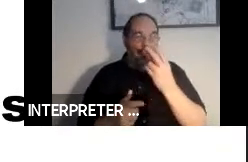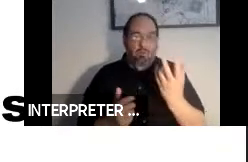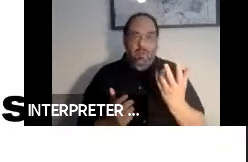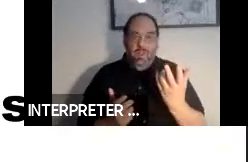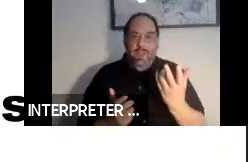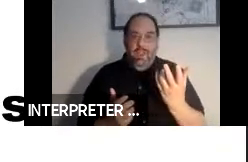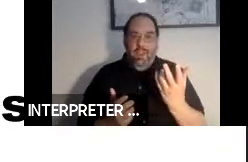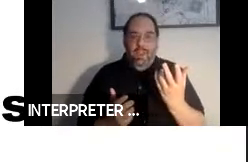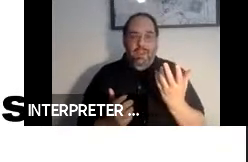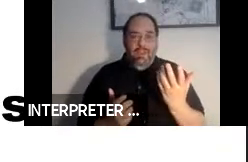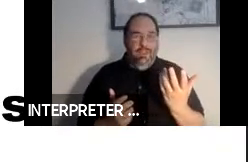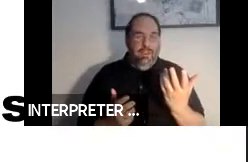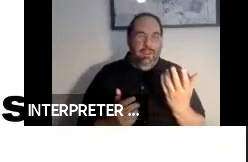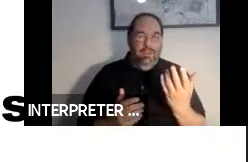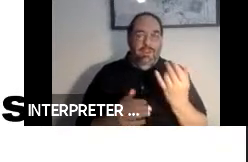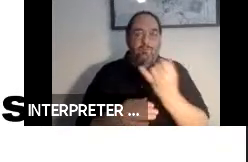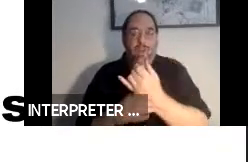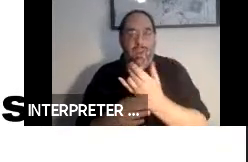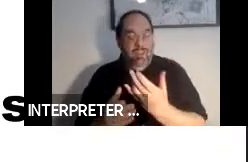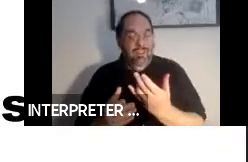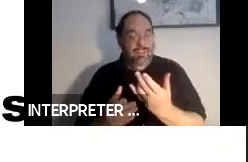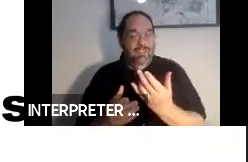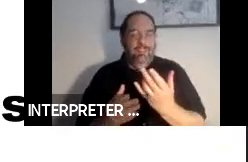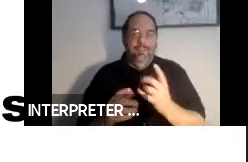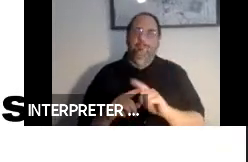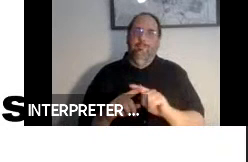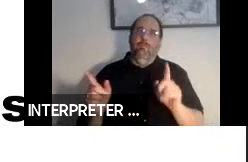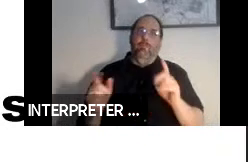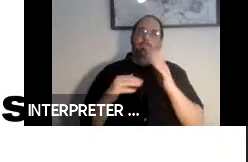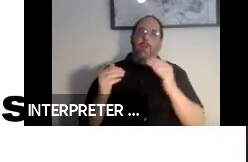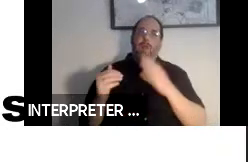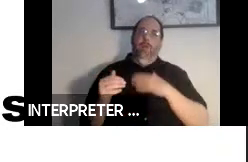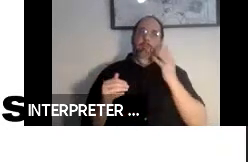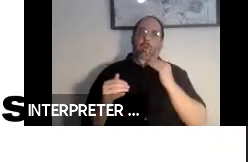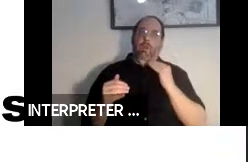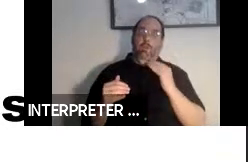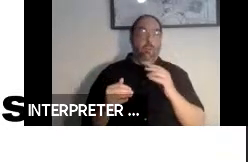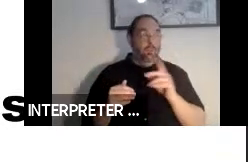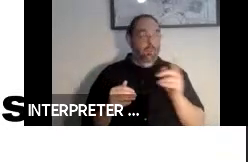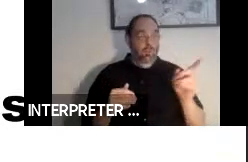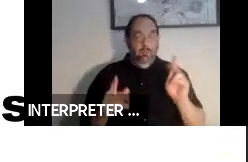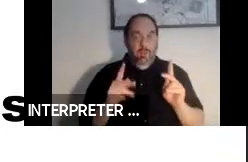sort of blows me away of the dedication of the, of these people working on accessibility.